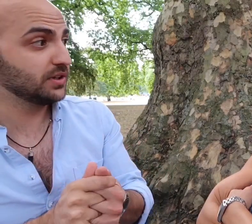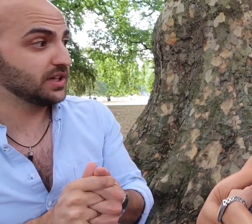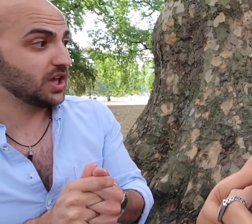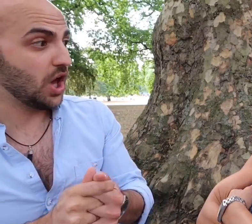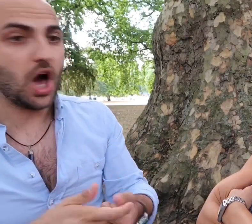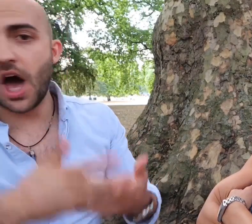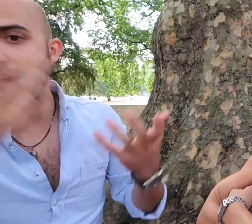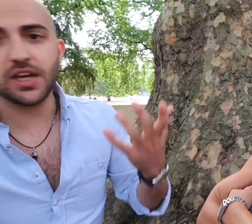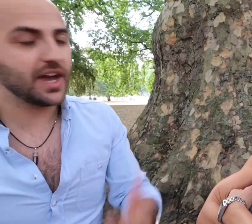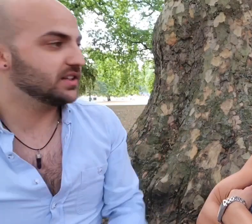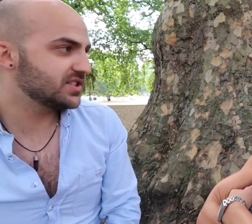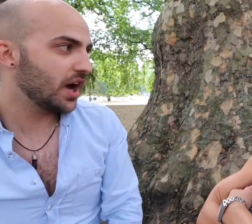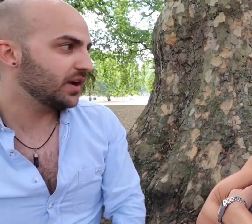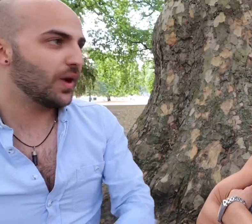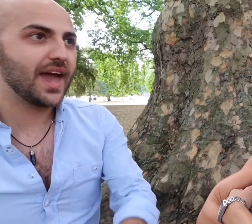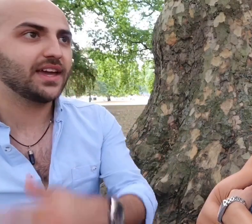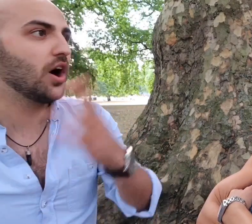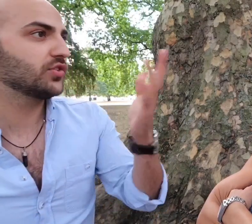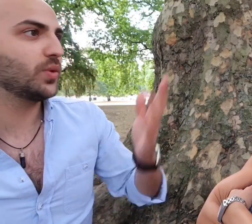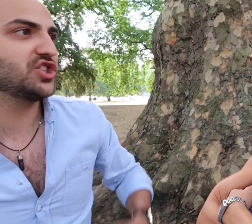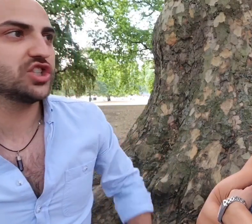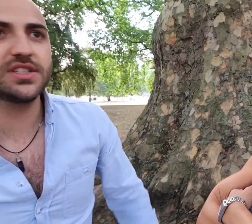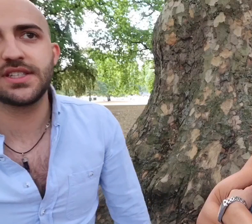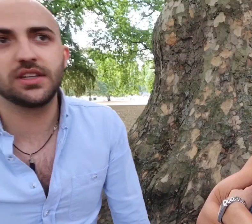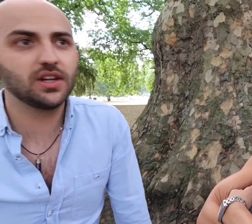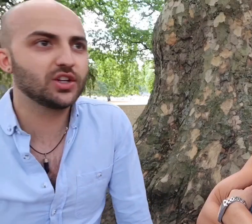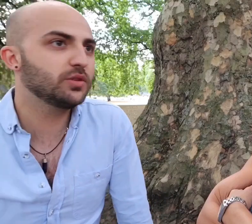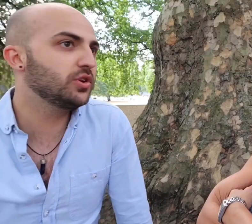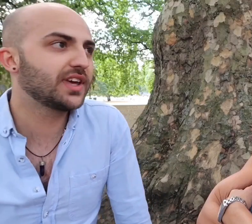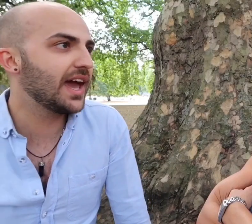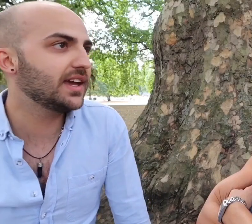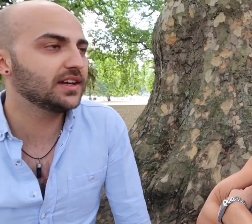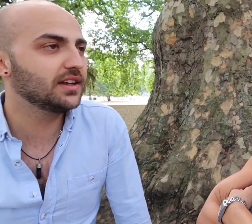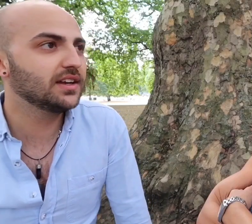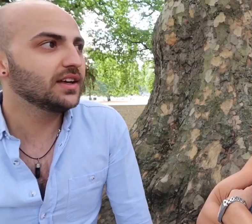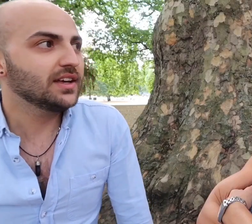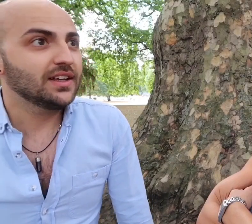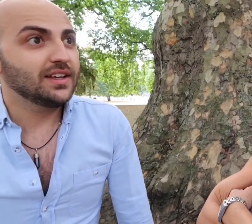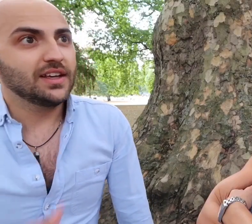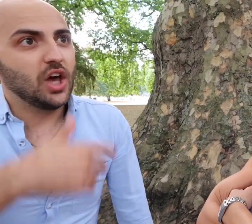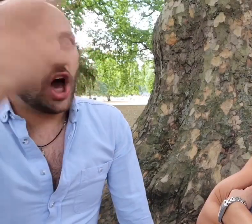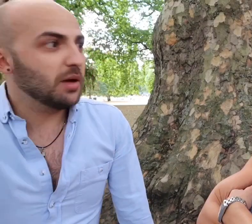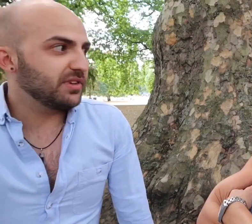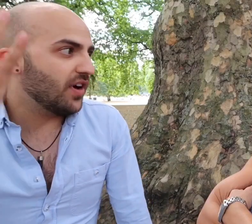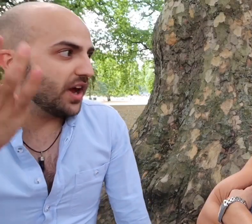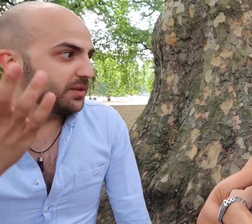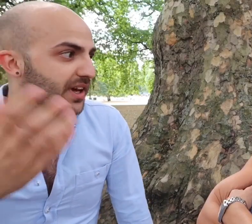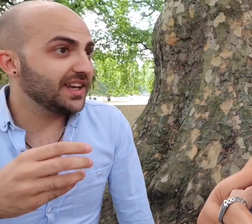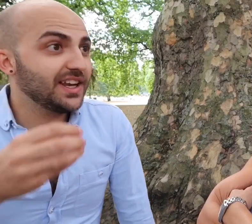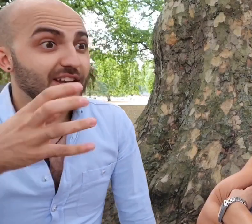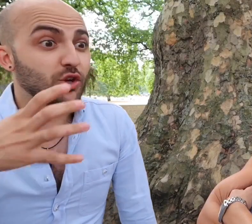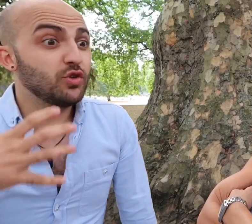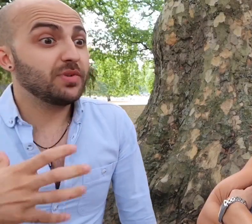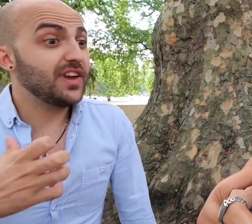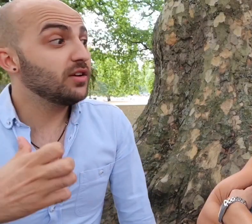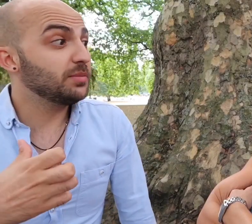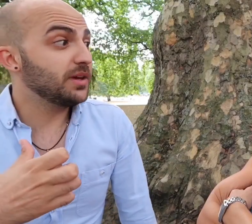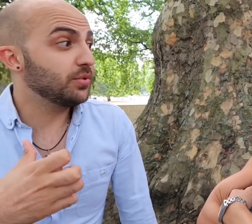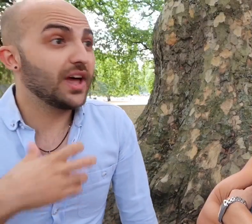I can sign away and ask questions and communicate, I'd be fine but in a group of hearing people